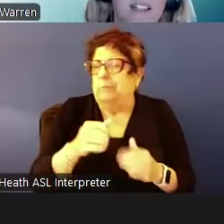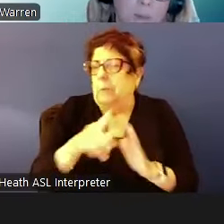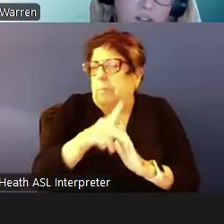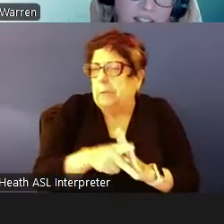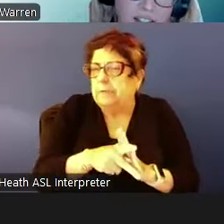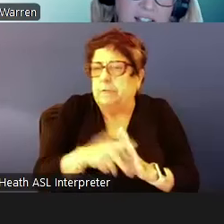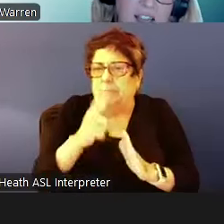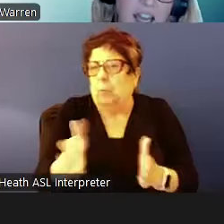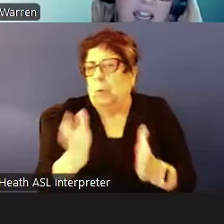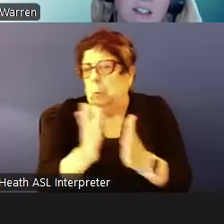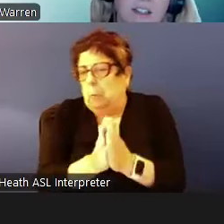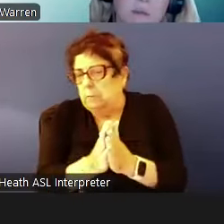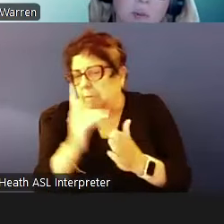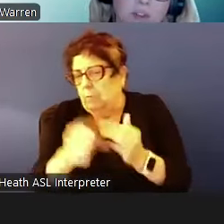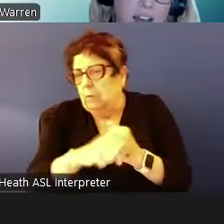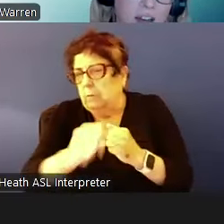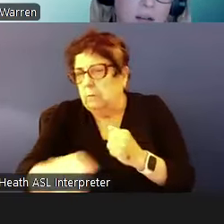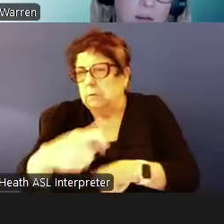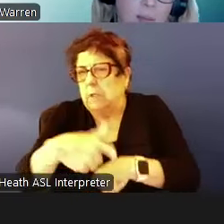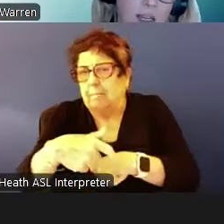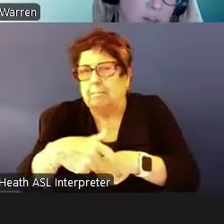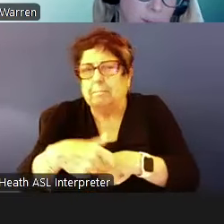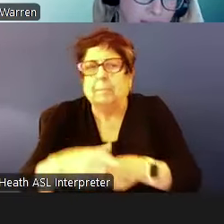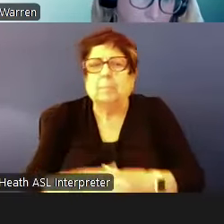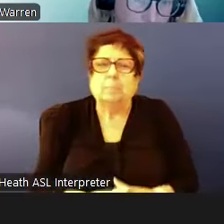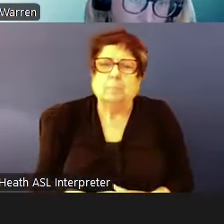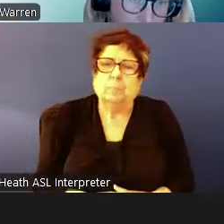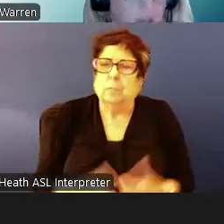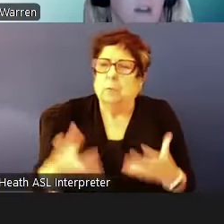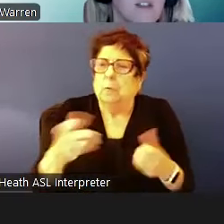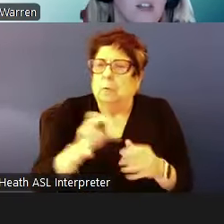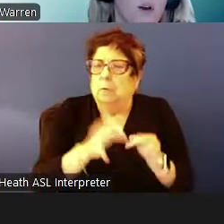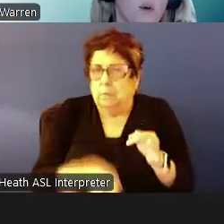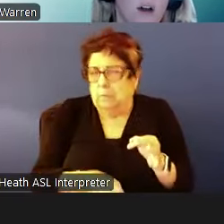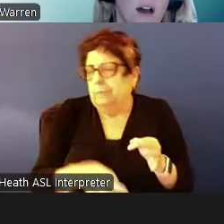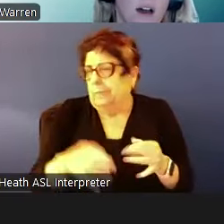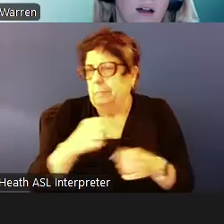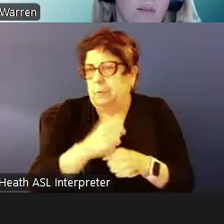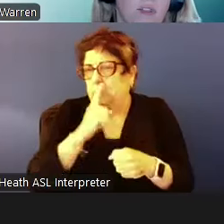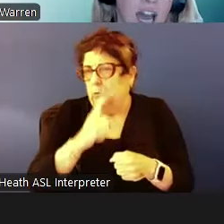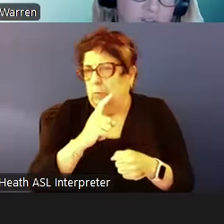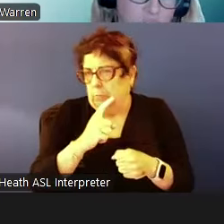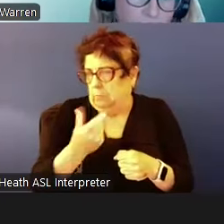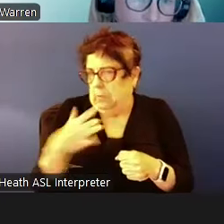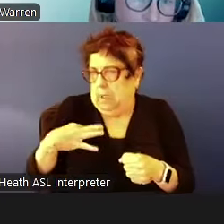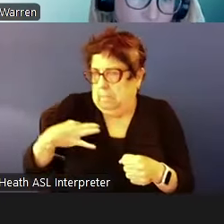simplify this and provide applicants with more time. So they have to approve the